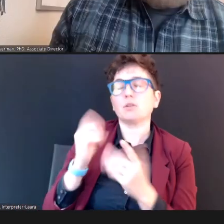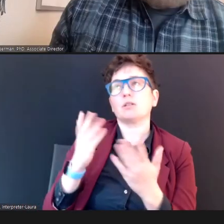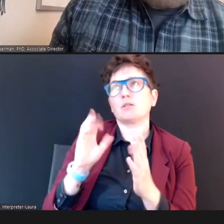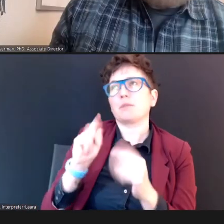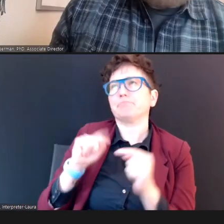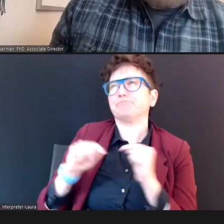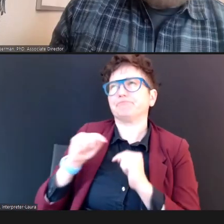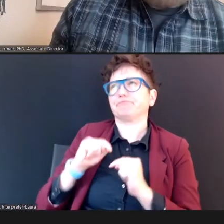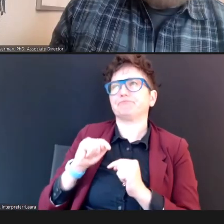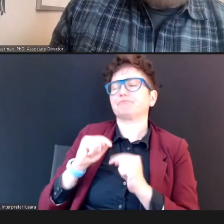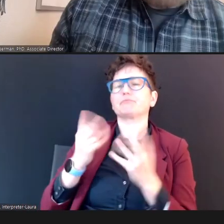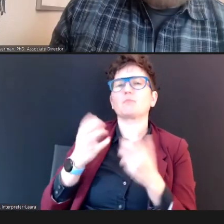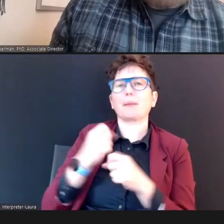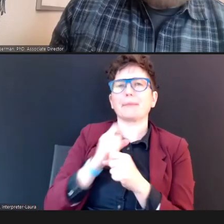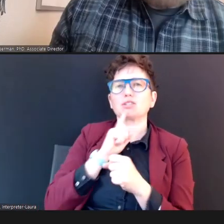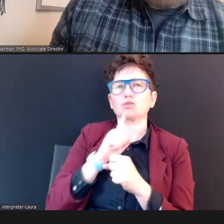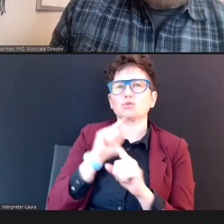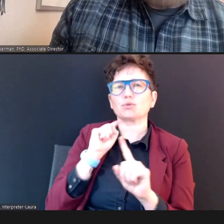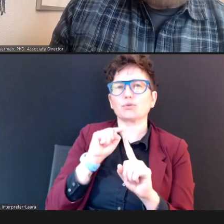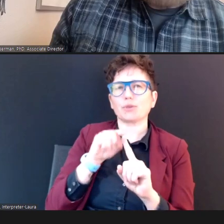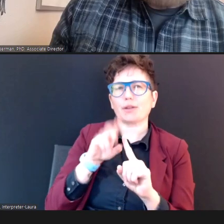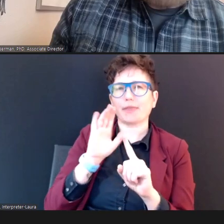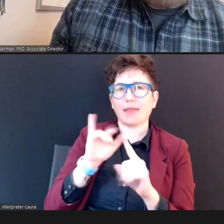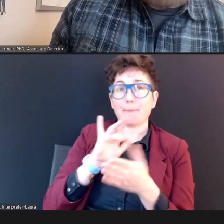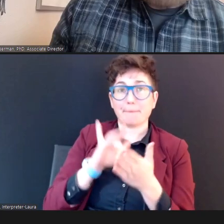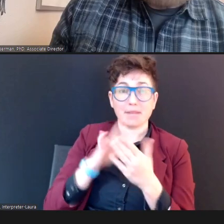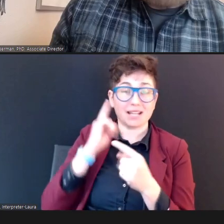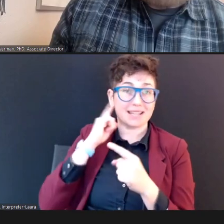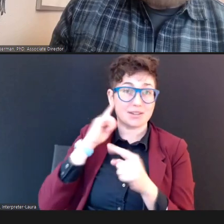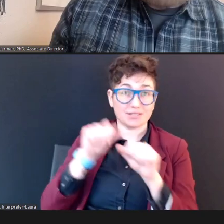that middle ear system, is clear, and is processing that sound all the way through.